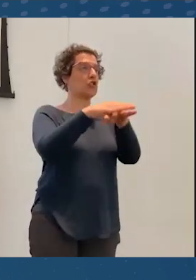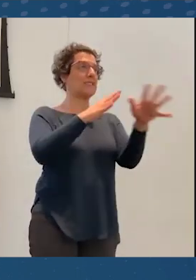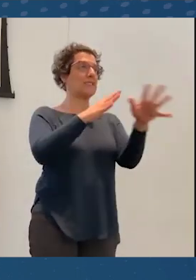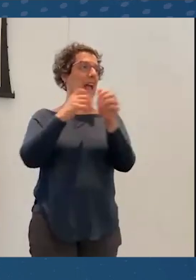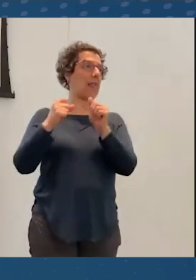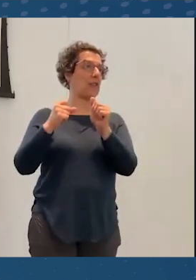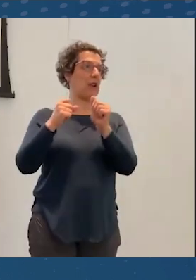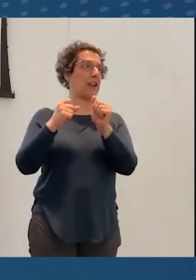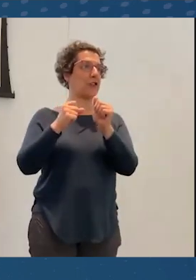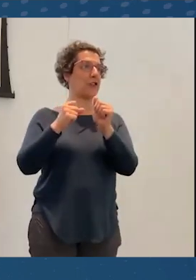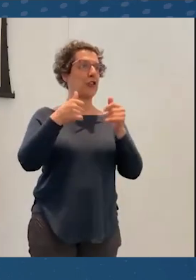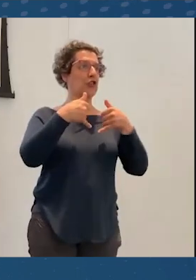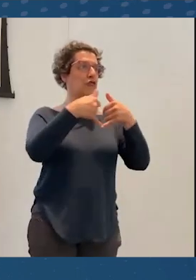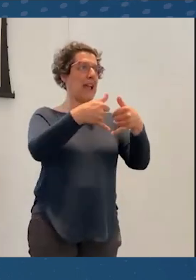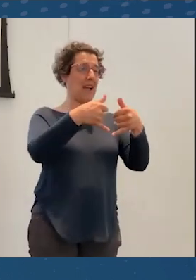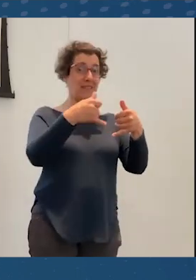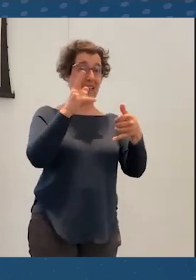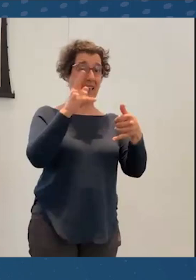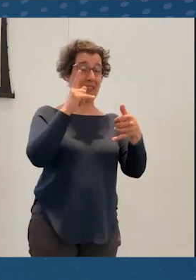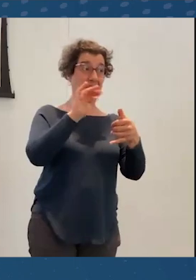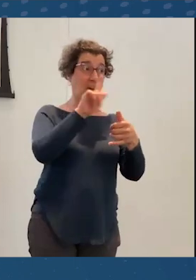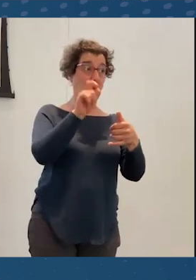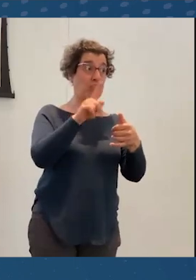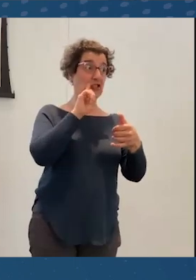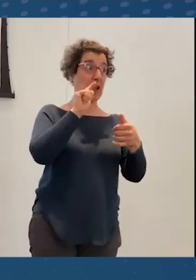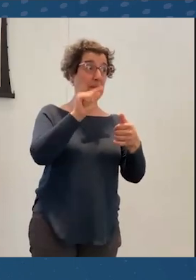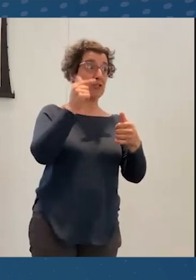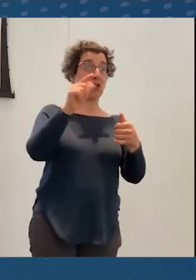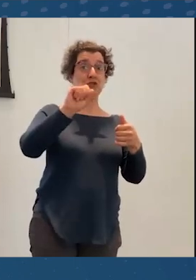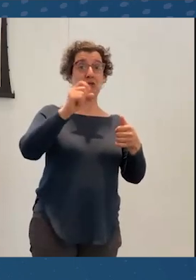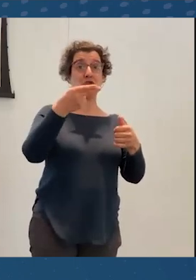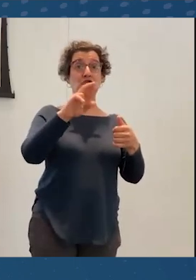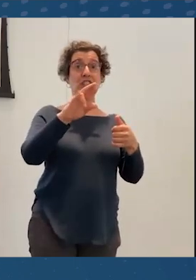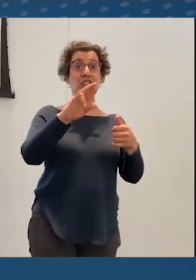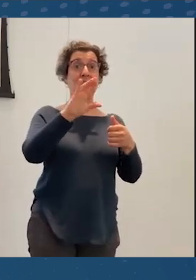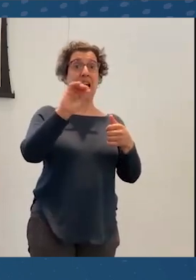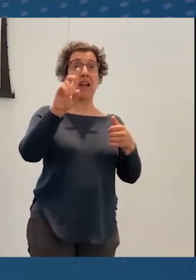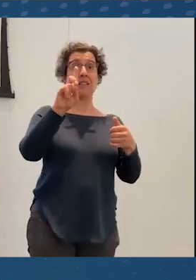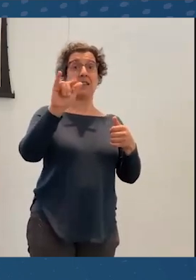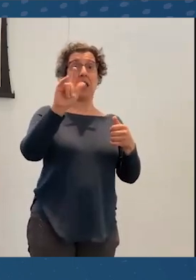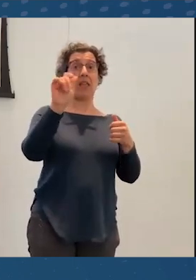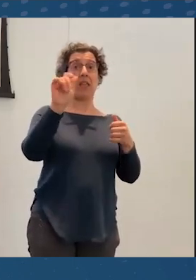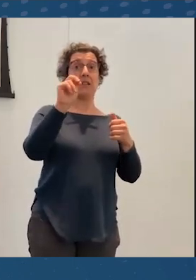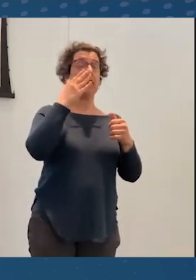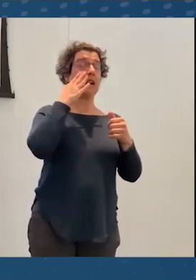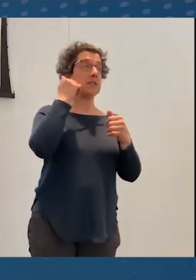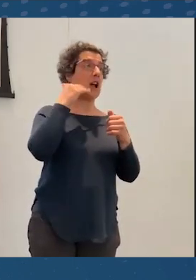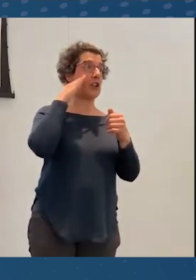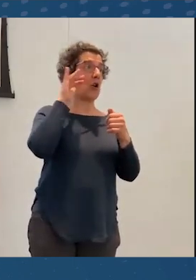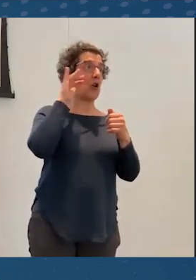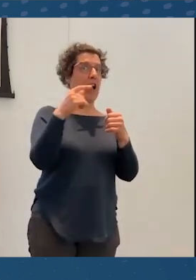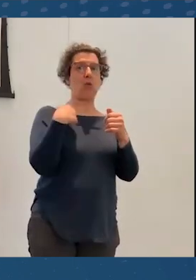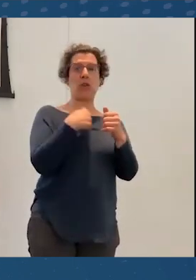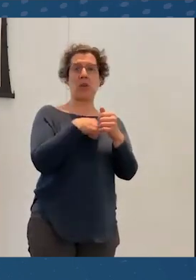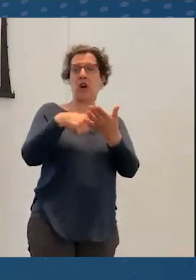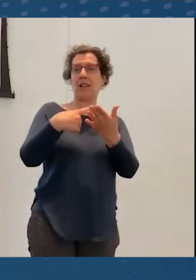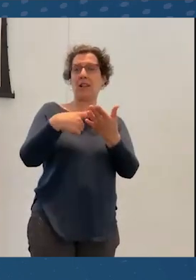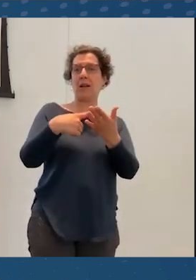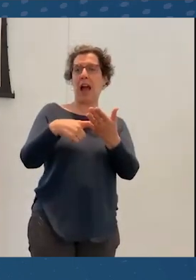So I feel like I might turn that question over to Shari and Dylan because I know This is something that ,